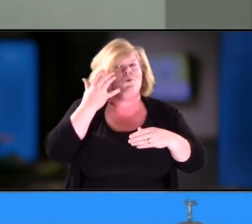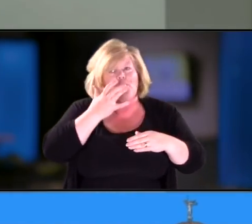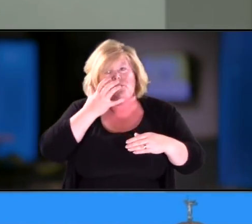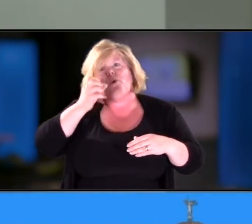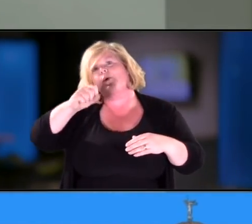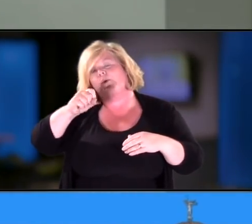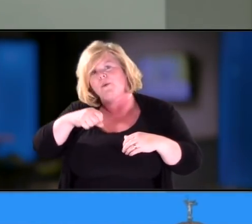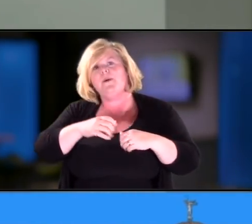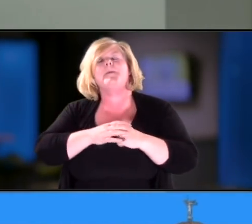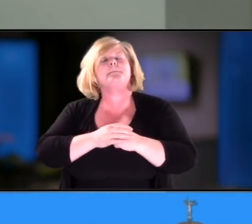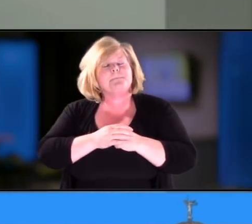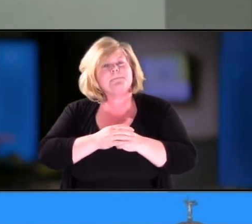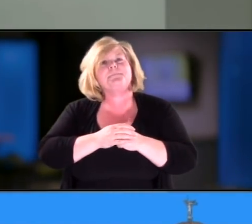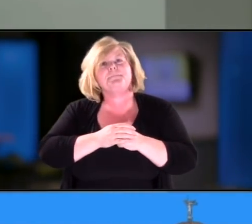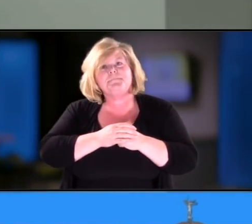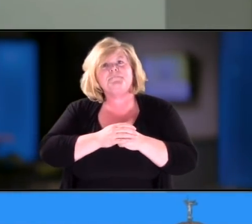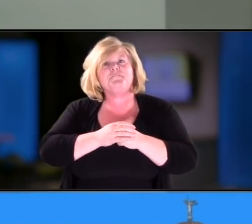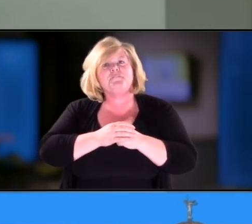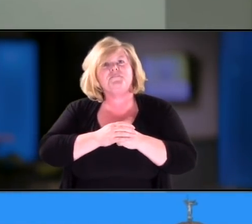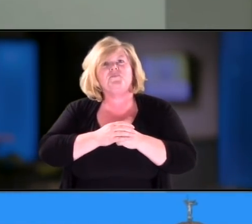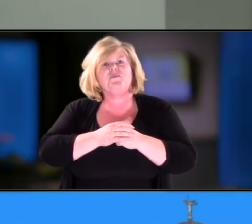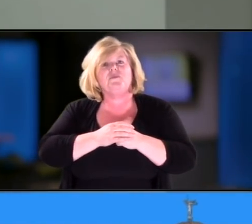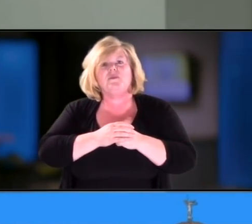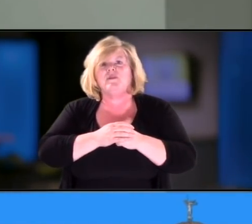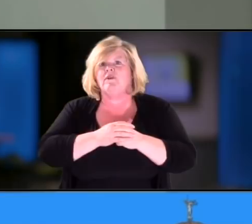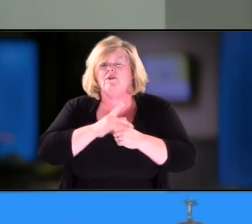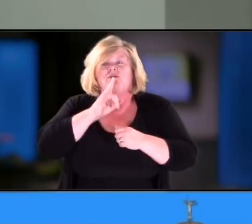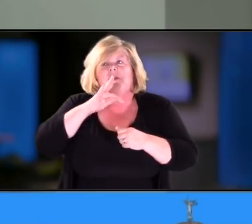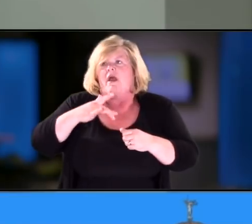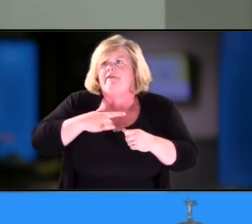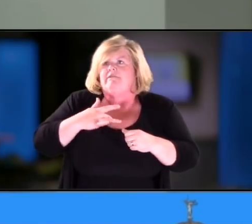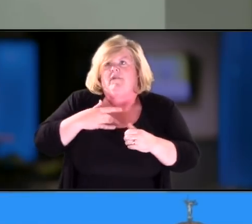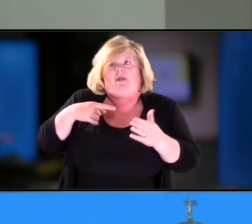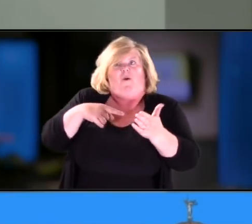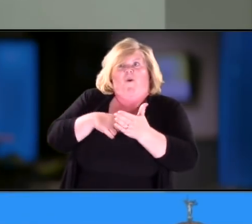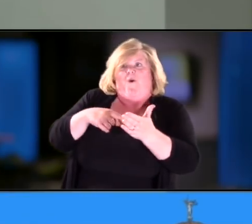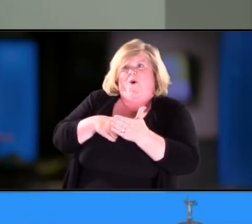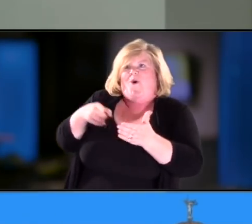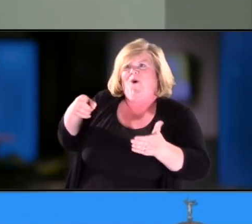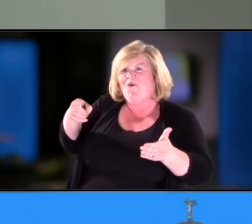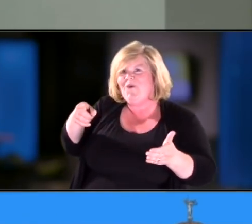She...I'm very incredibly indebted to Mary Ann and ASDB